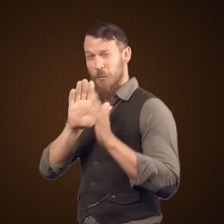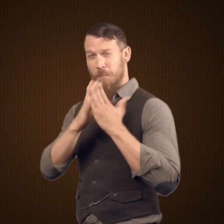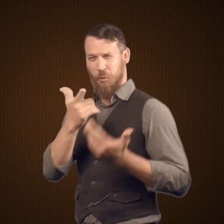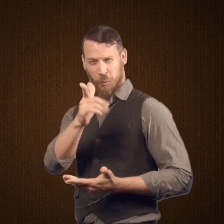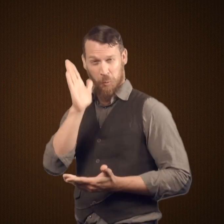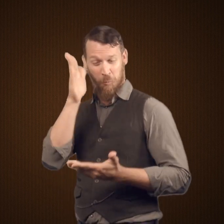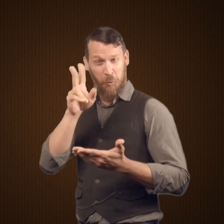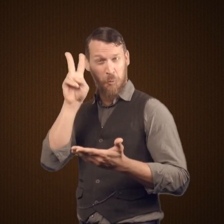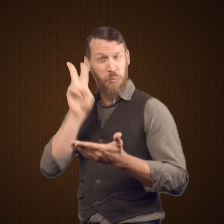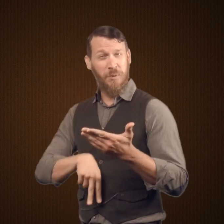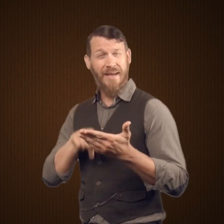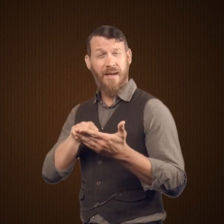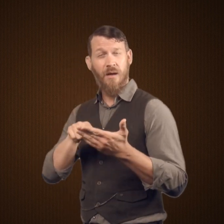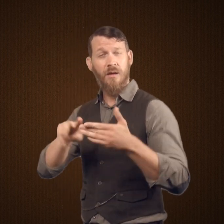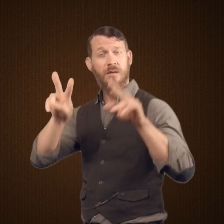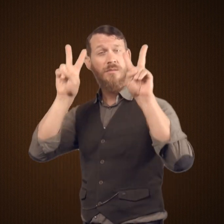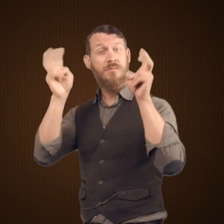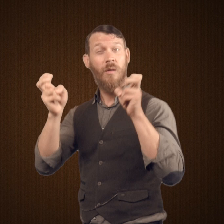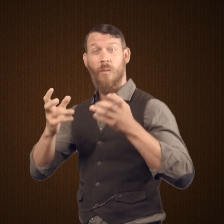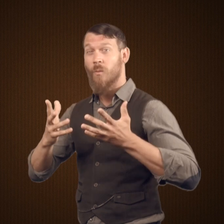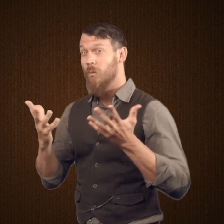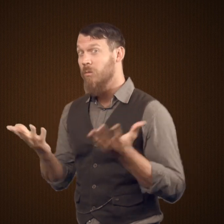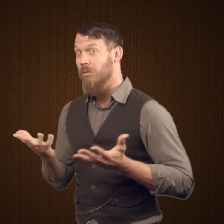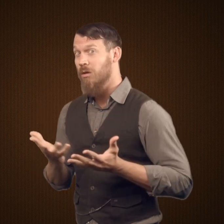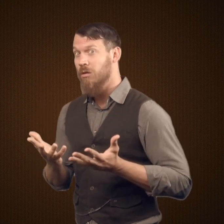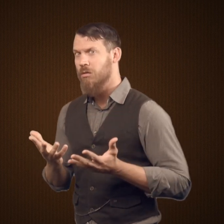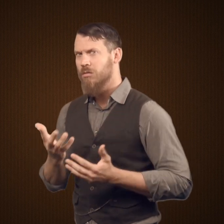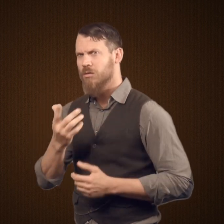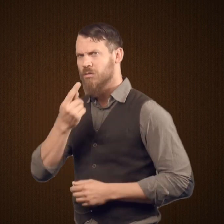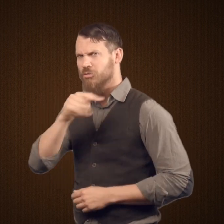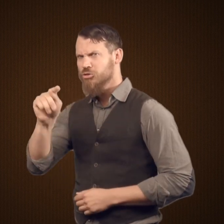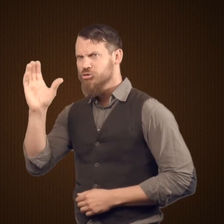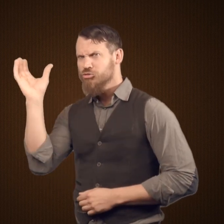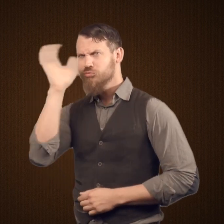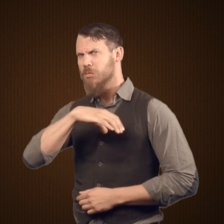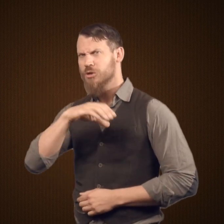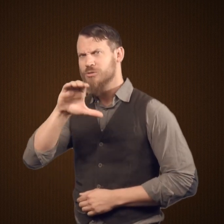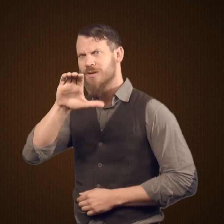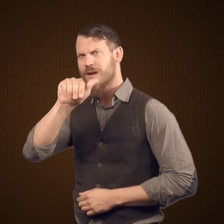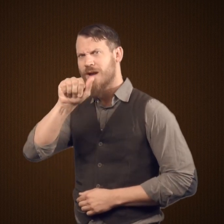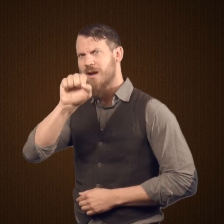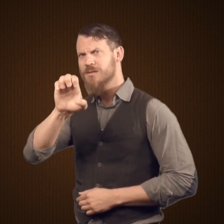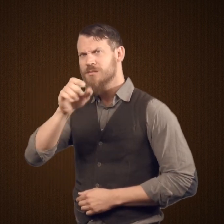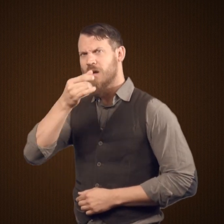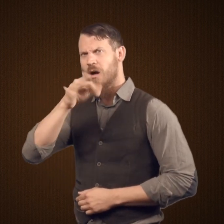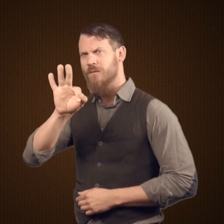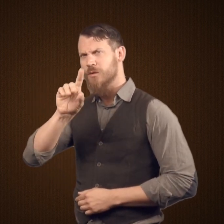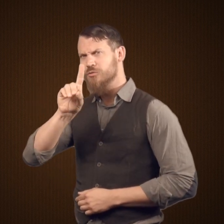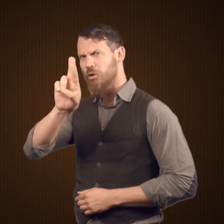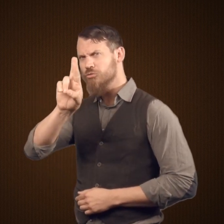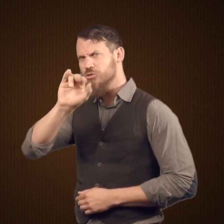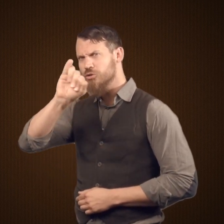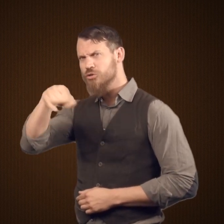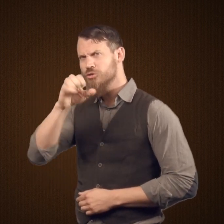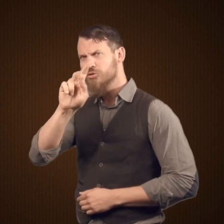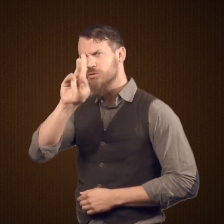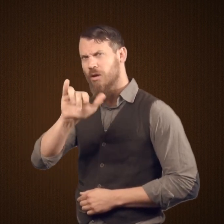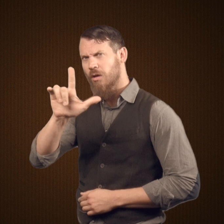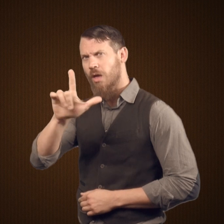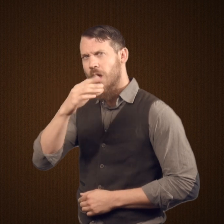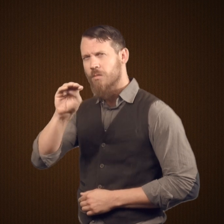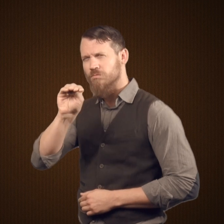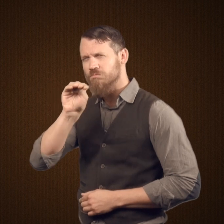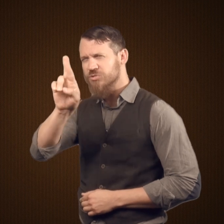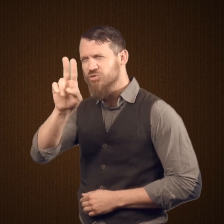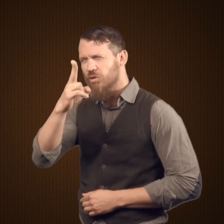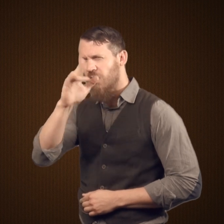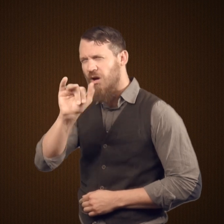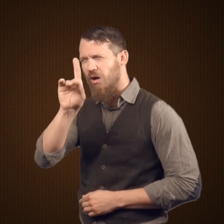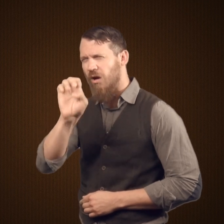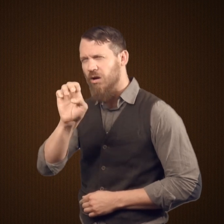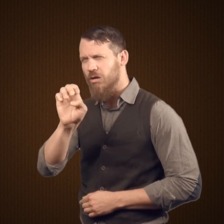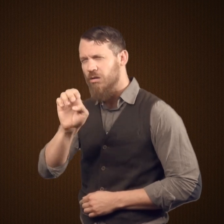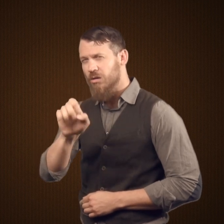The book that we're going to read is titled The Strange Case of Dr. Jekyll and Mr. Hyde.